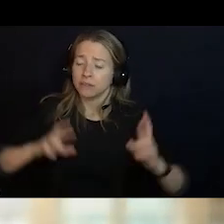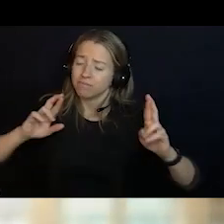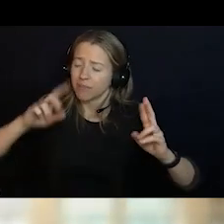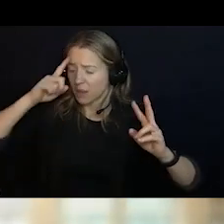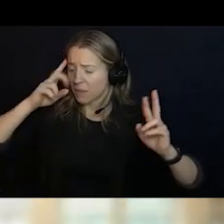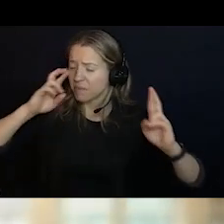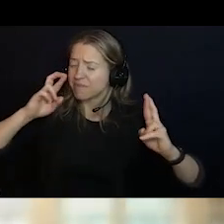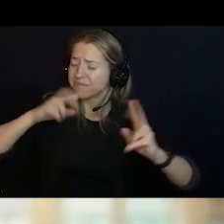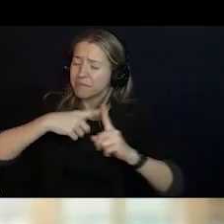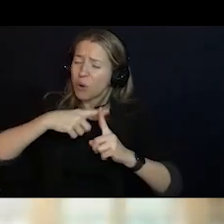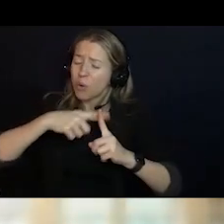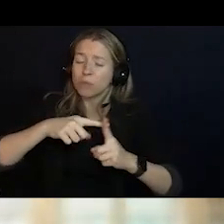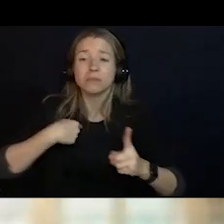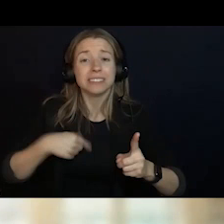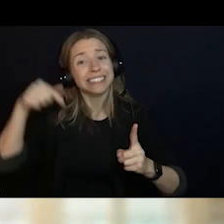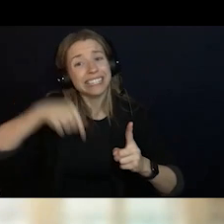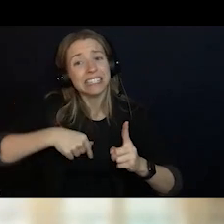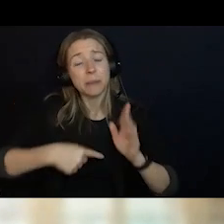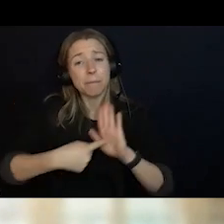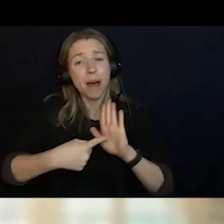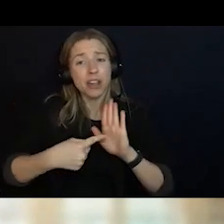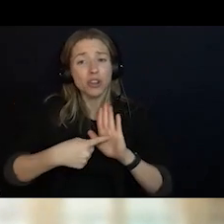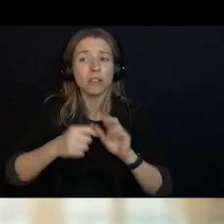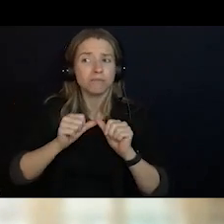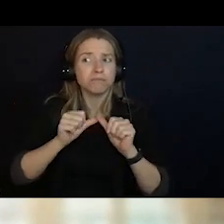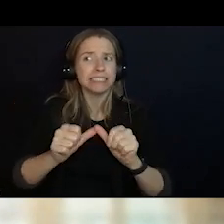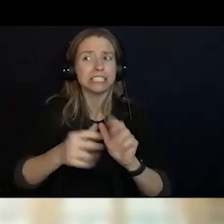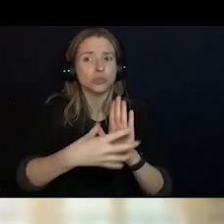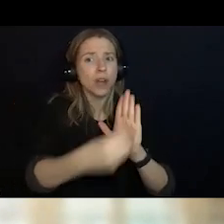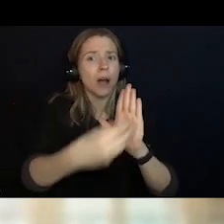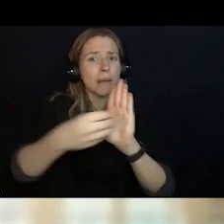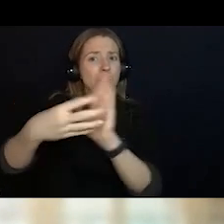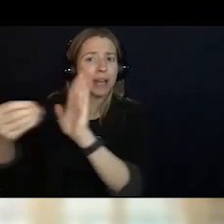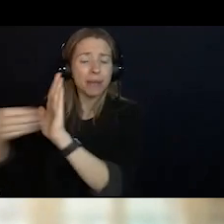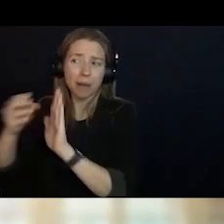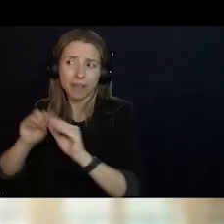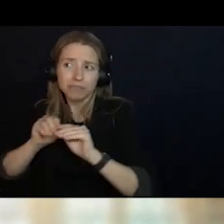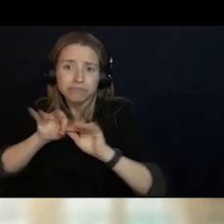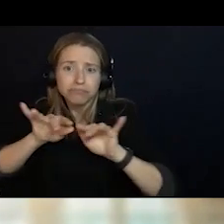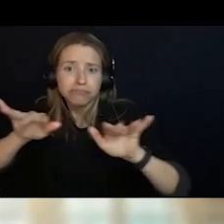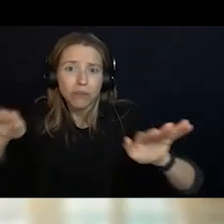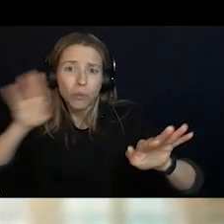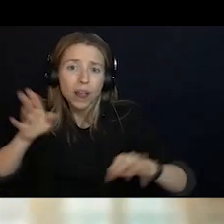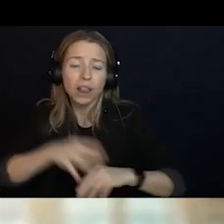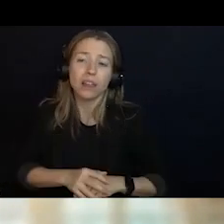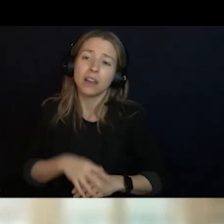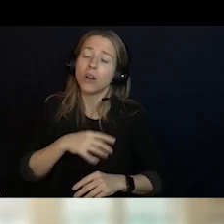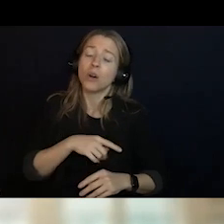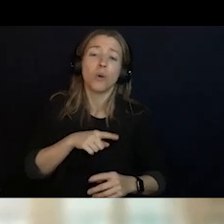THIS MODEL. OF COURSE, WE ARE NOT GOING TO HAVE GOTTEN IT PERFECTLY CORRECT THIS FIRST TIME BUT THERE IS A LOT ABOUT IT